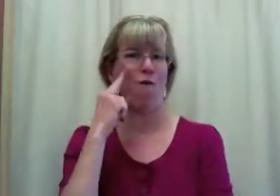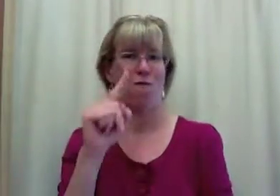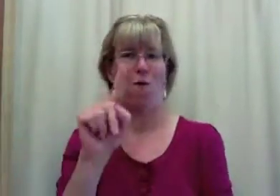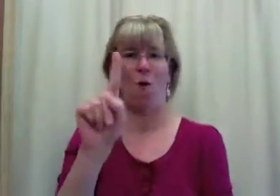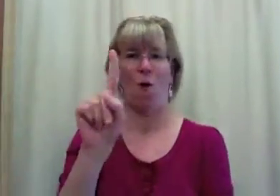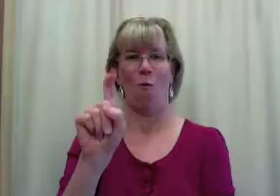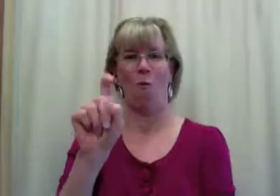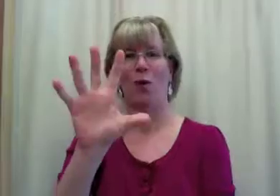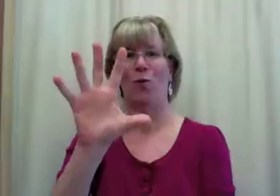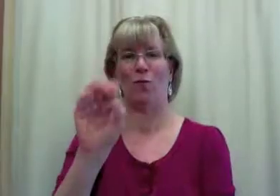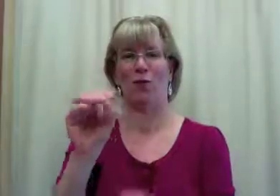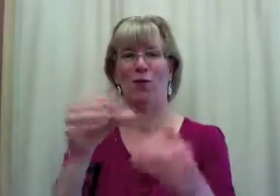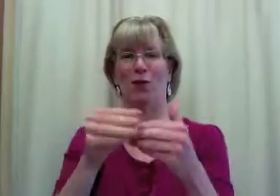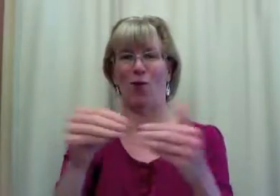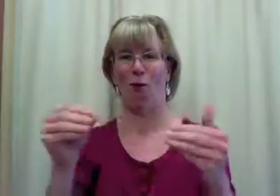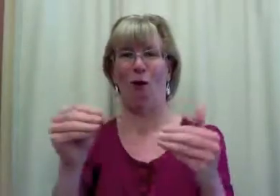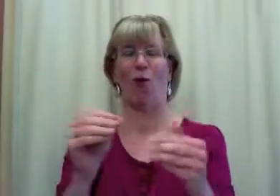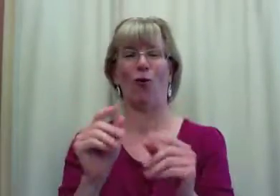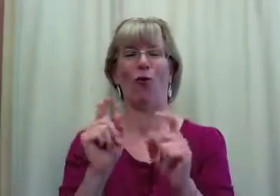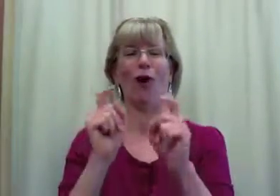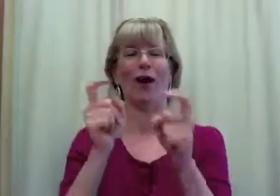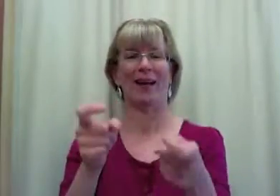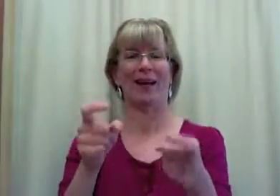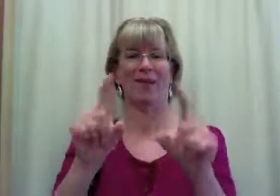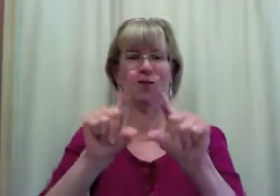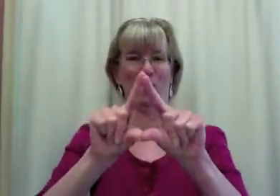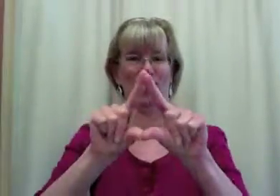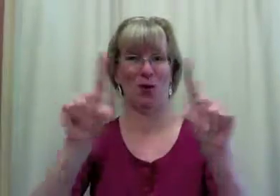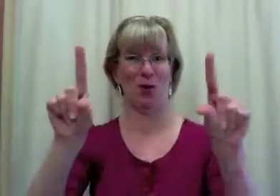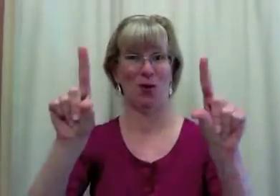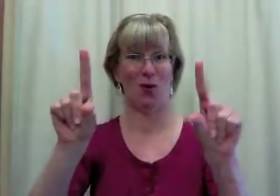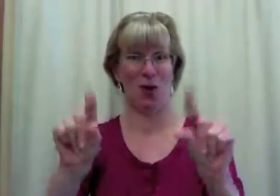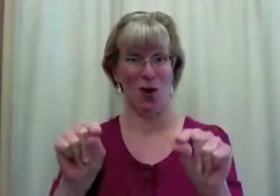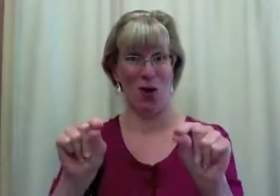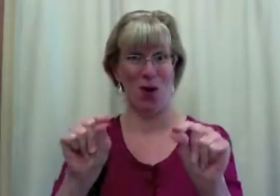for $150.00 gift card.